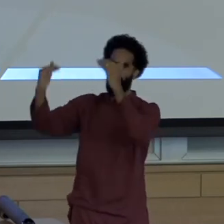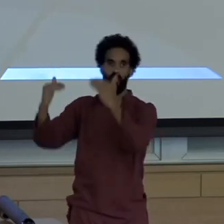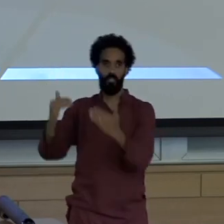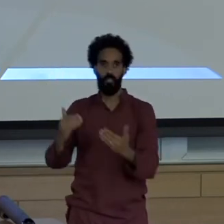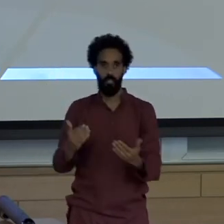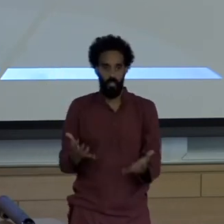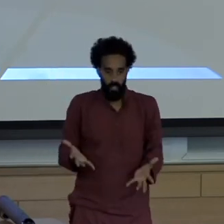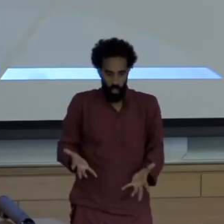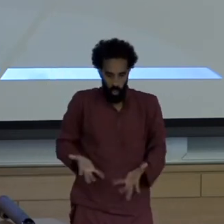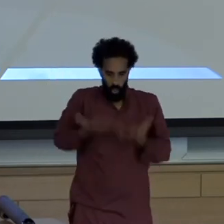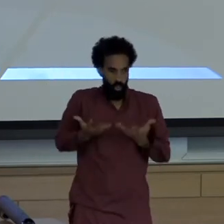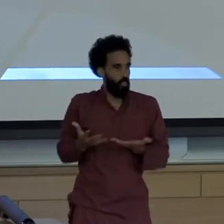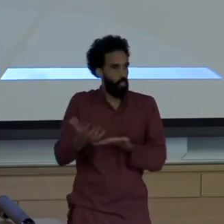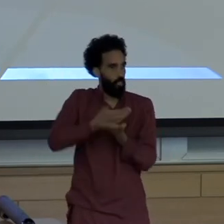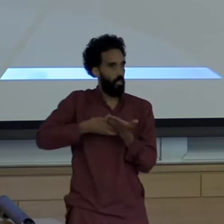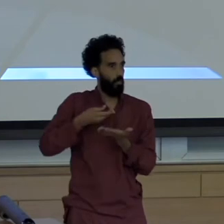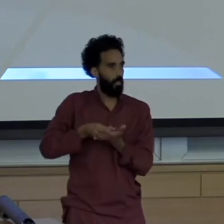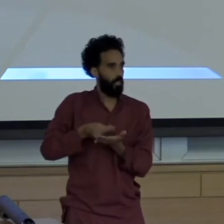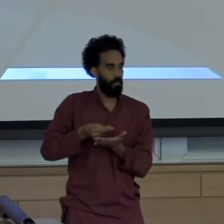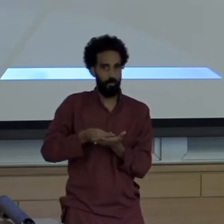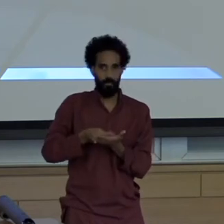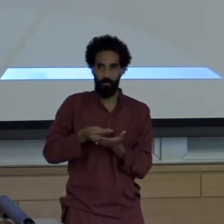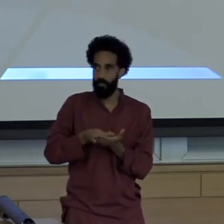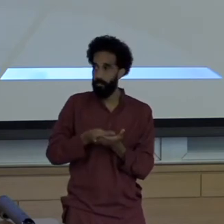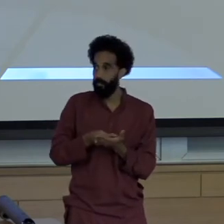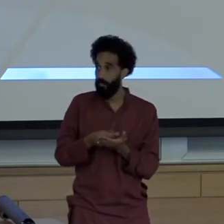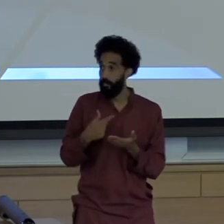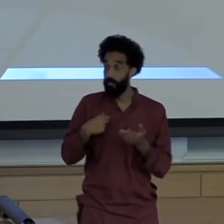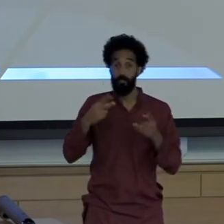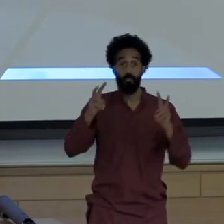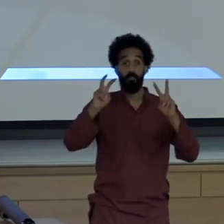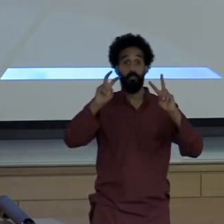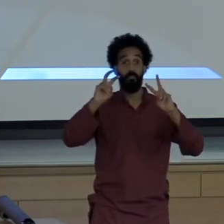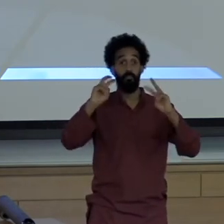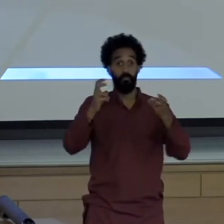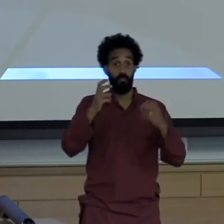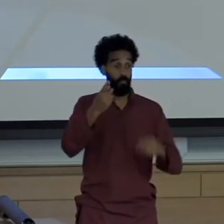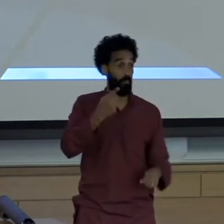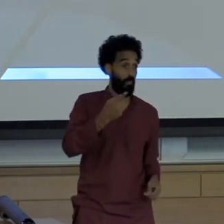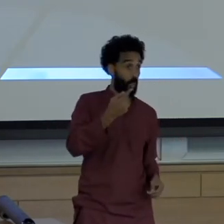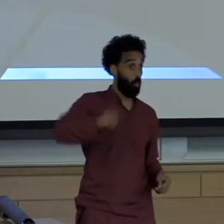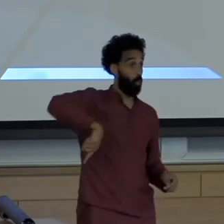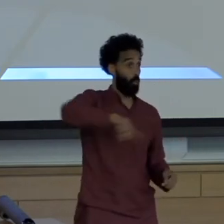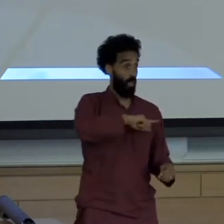We are in the beginning of a mass extinction and all you can talk about is money and fairy tales of